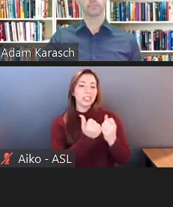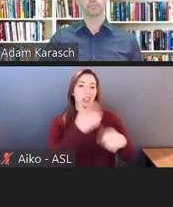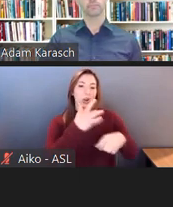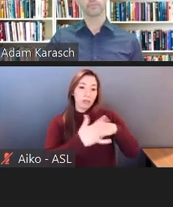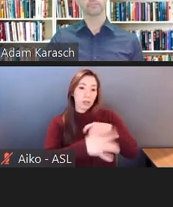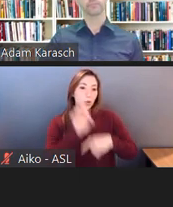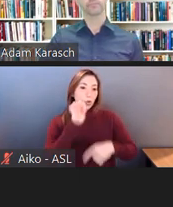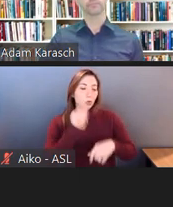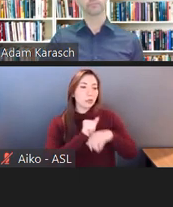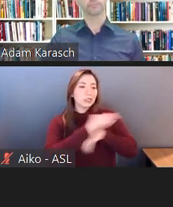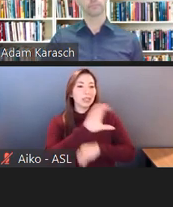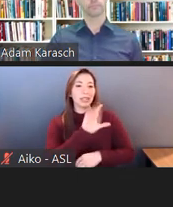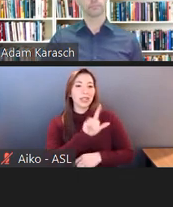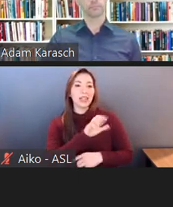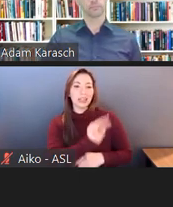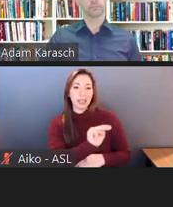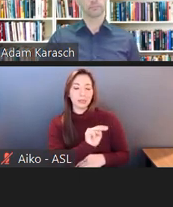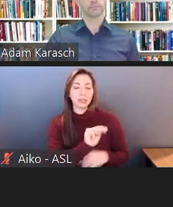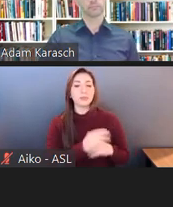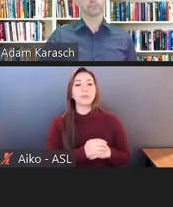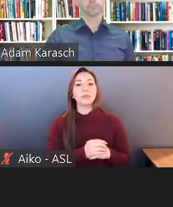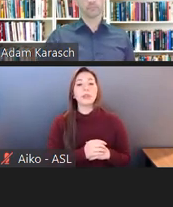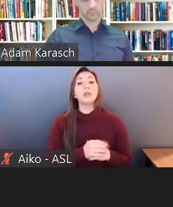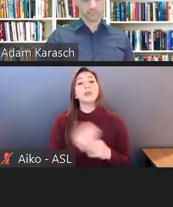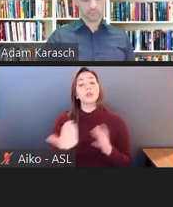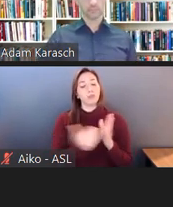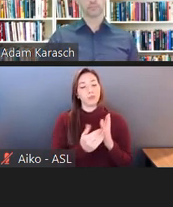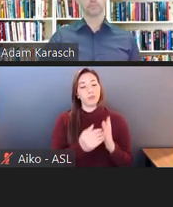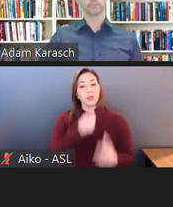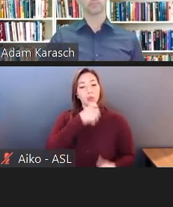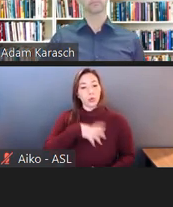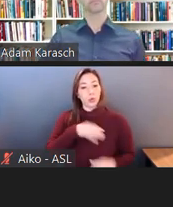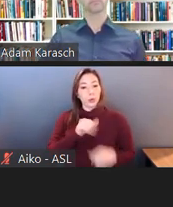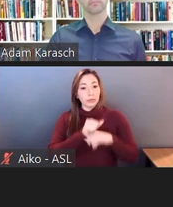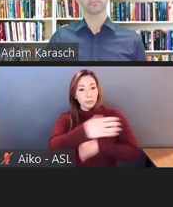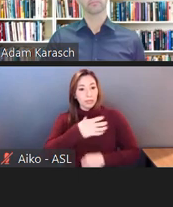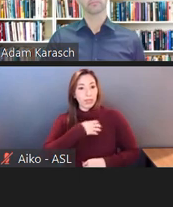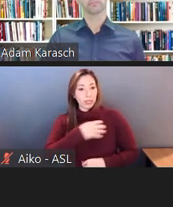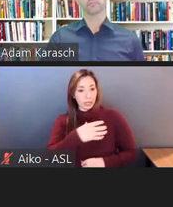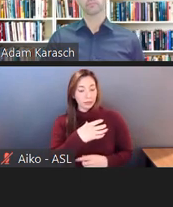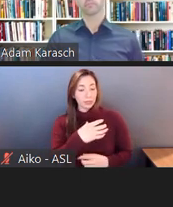So they filed the claim with the EEOC. The EEOC then agree to represent them